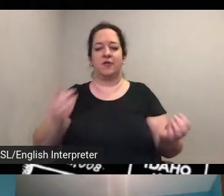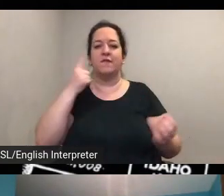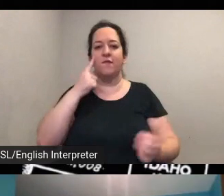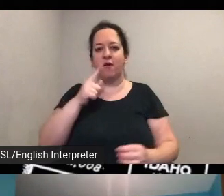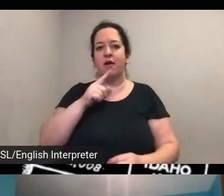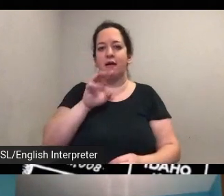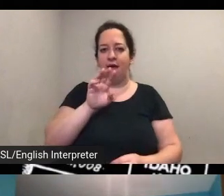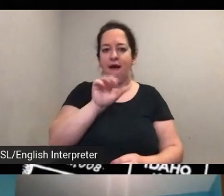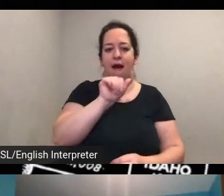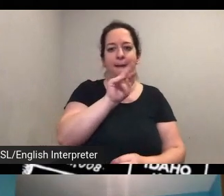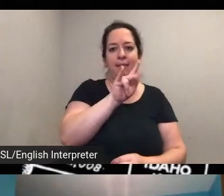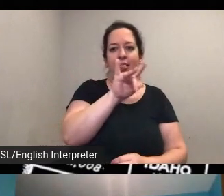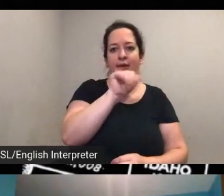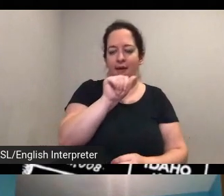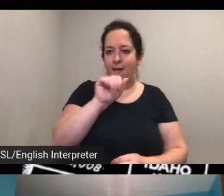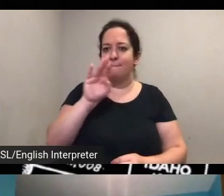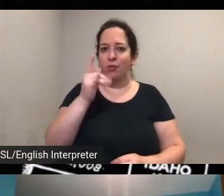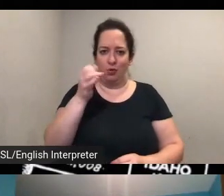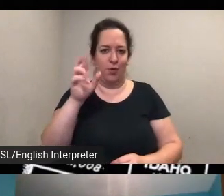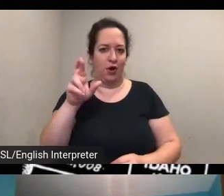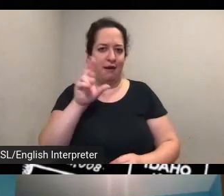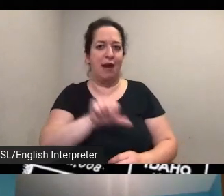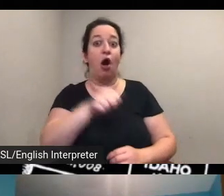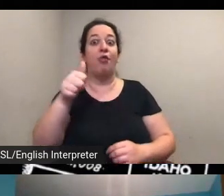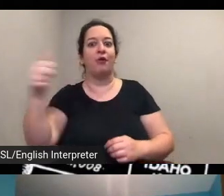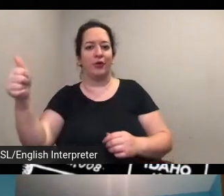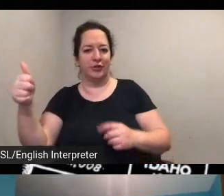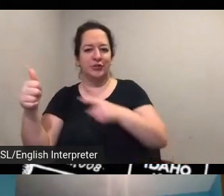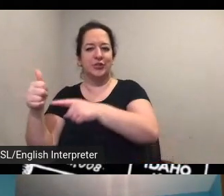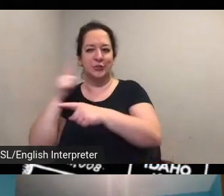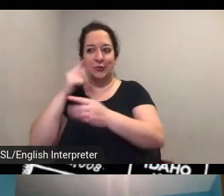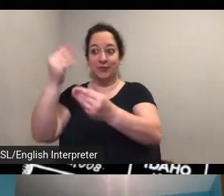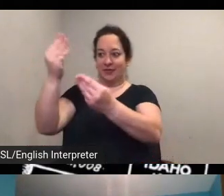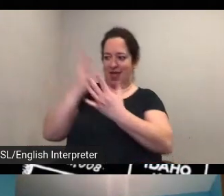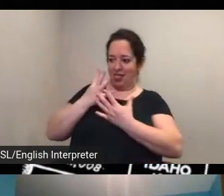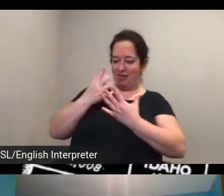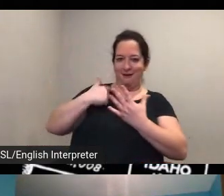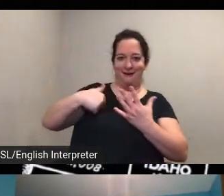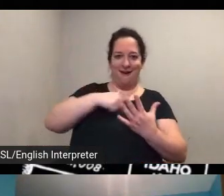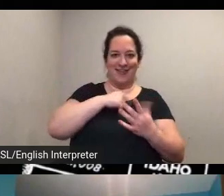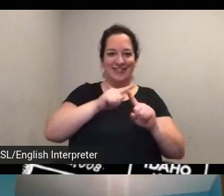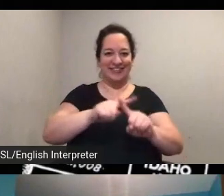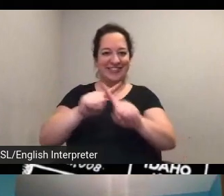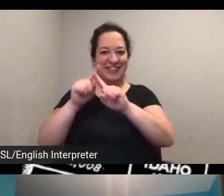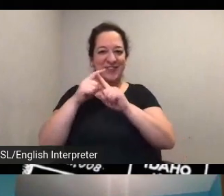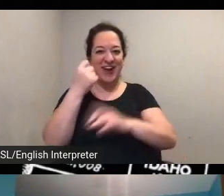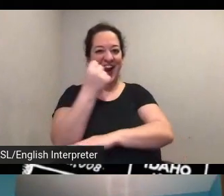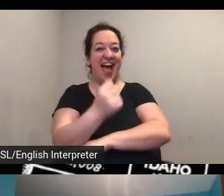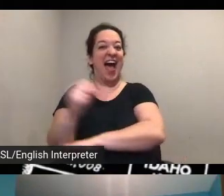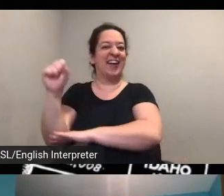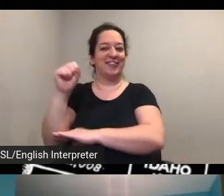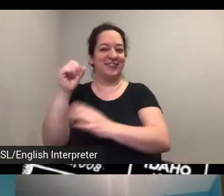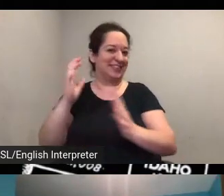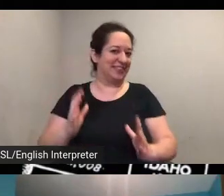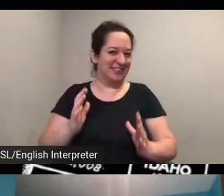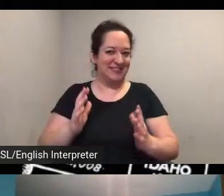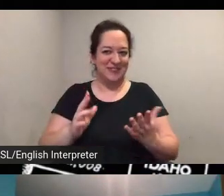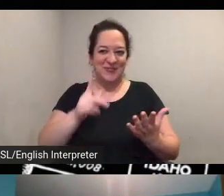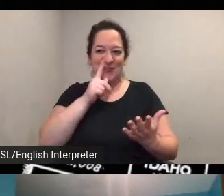to uh tell us the different uh activists um who they know of or